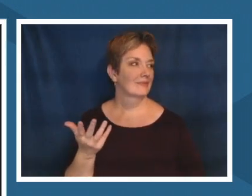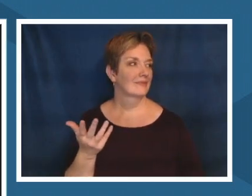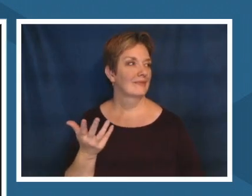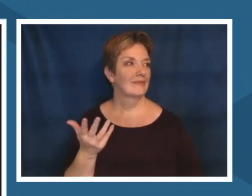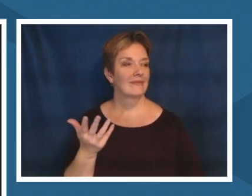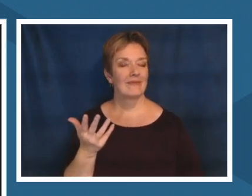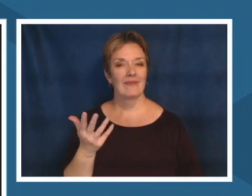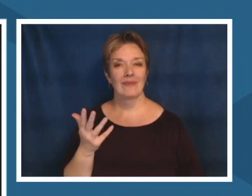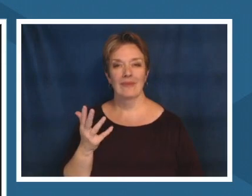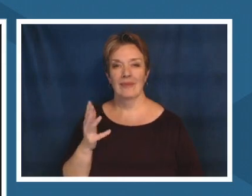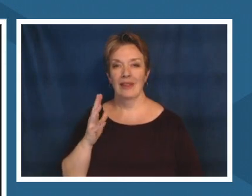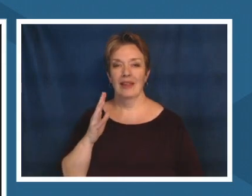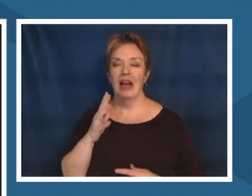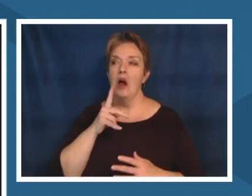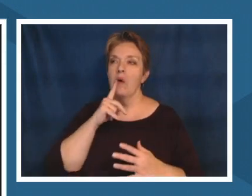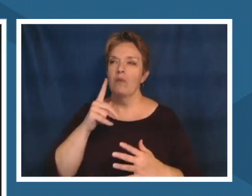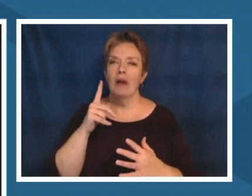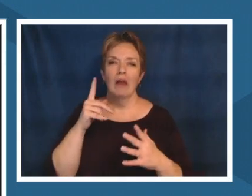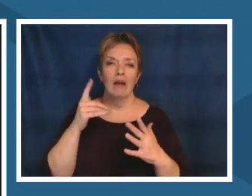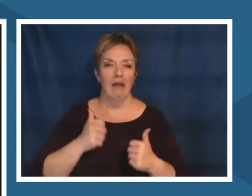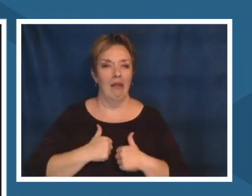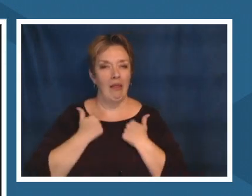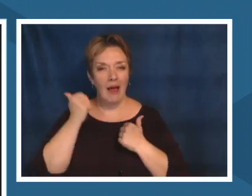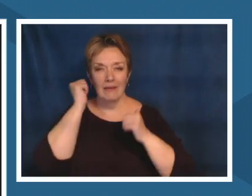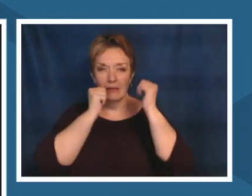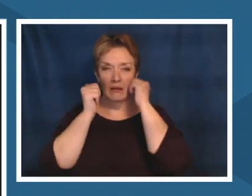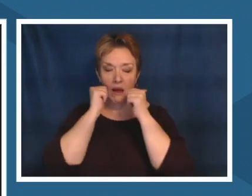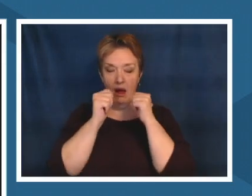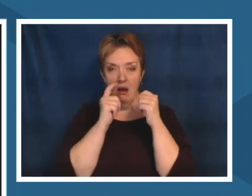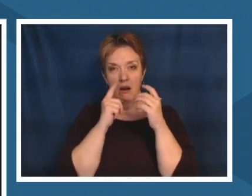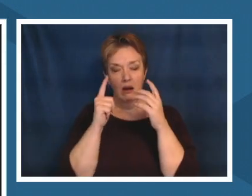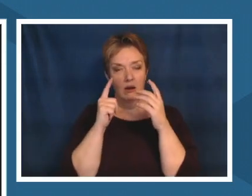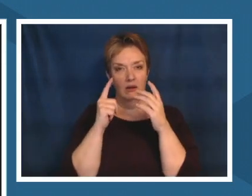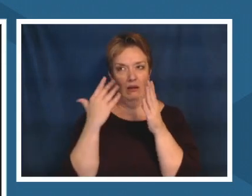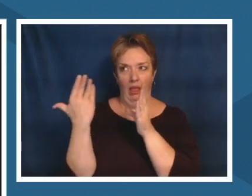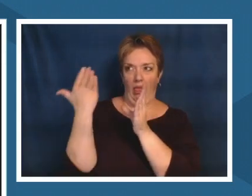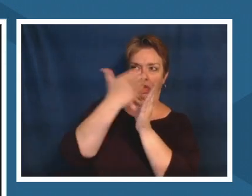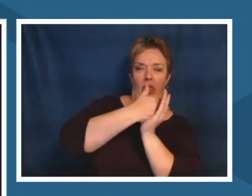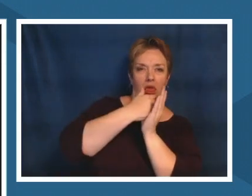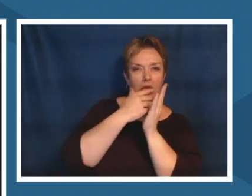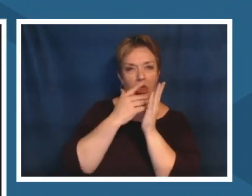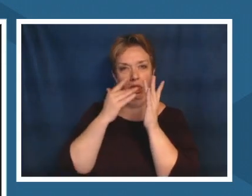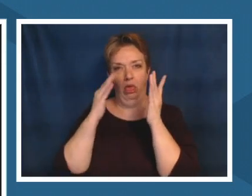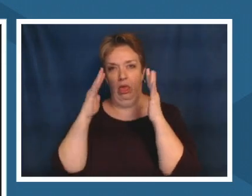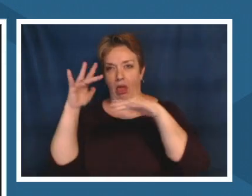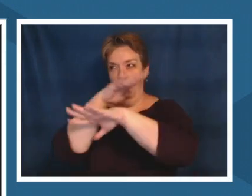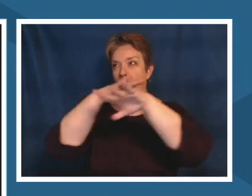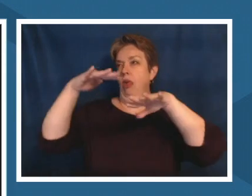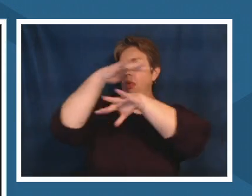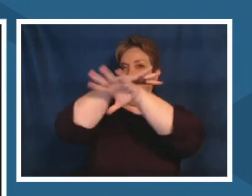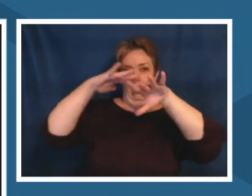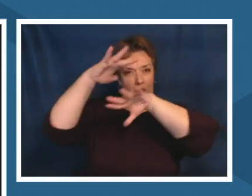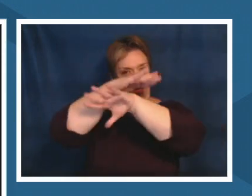noisy distracting intrusive